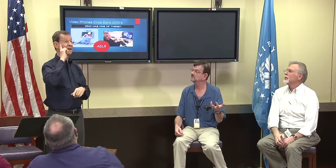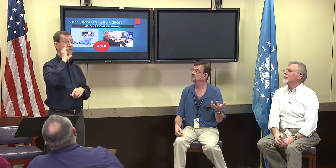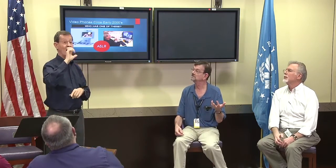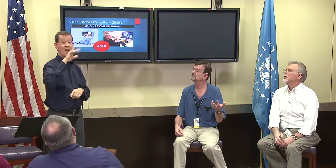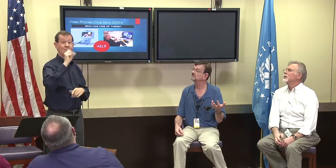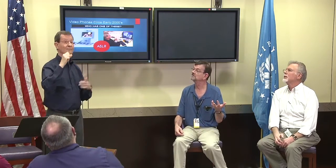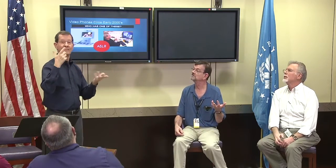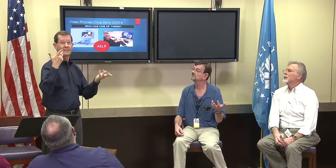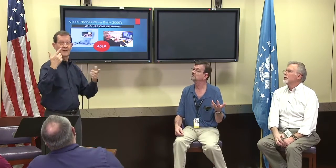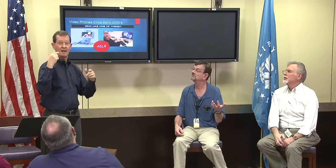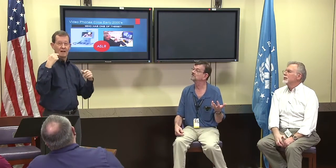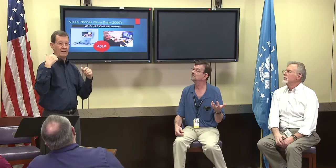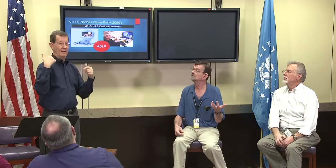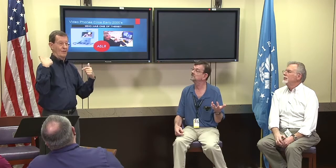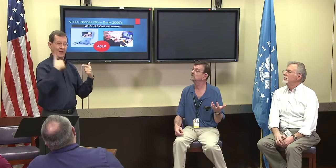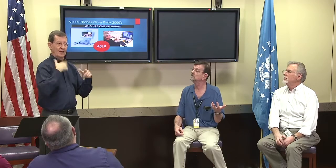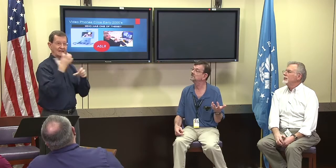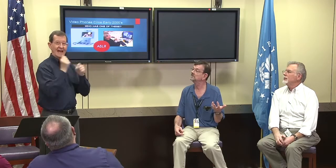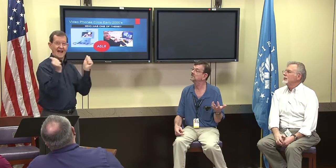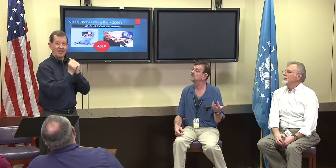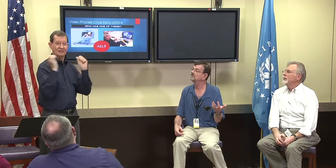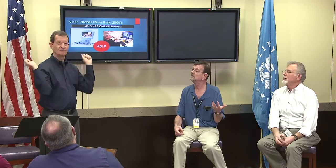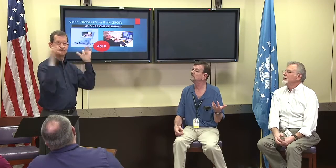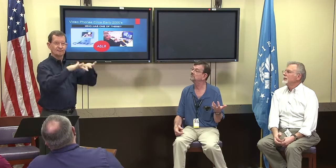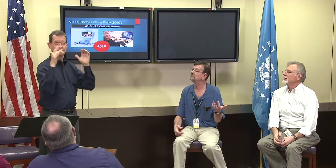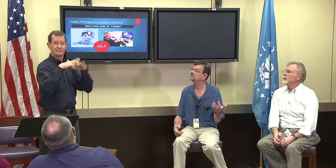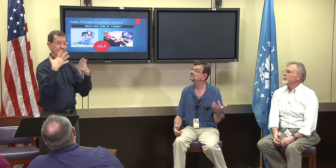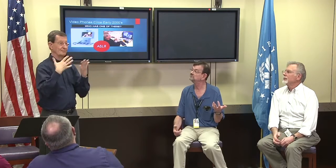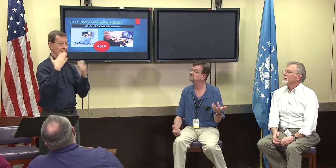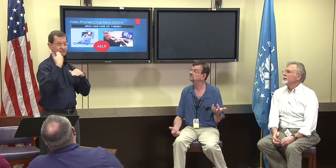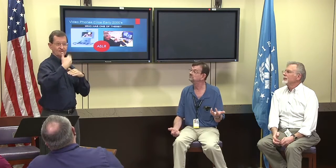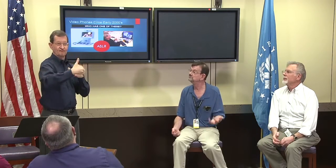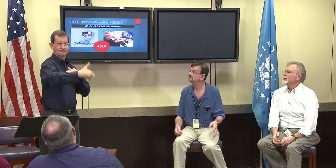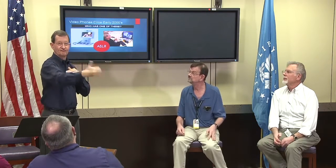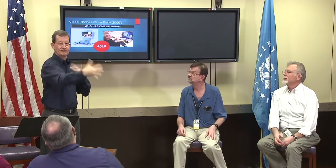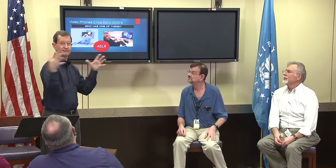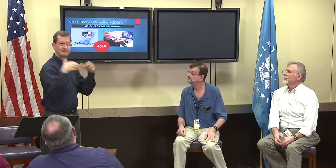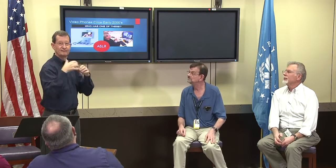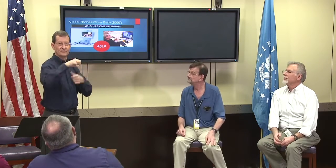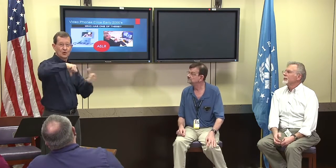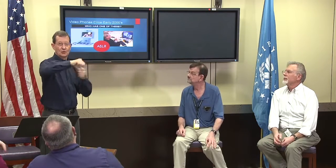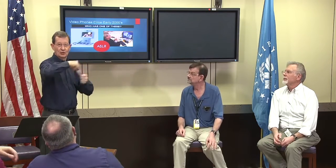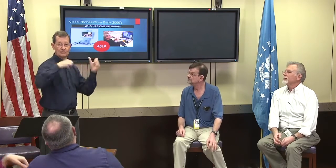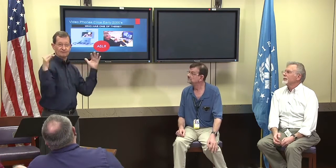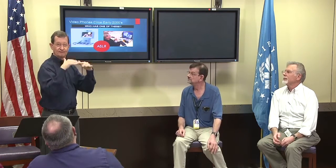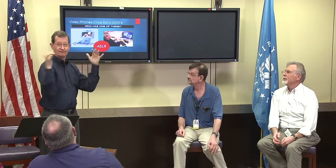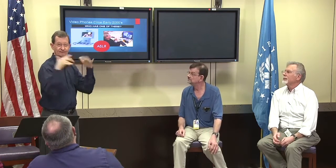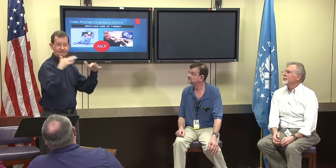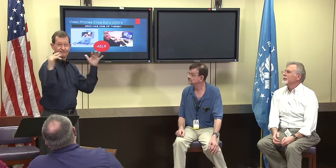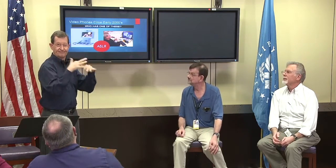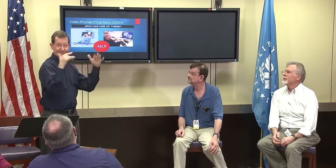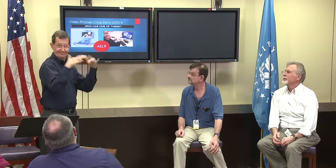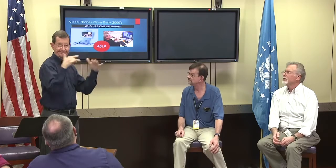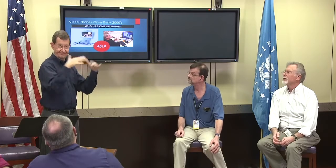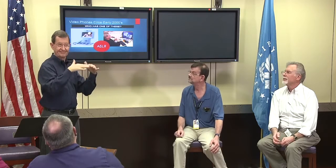some people may not be familiar with deaf clubs. These were places that in your local area you could get together